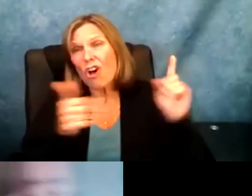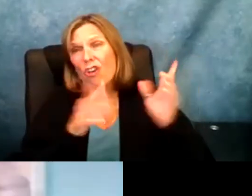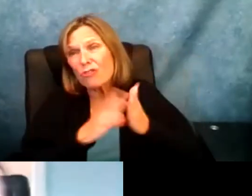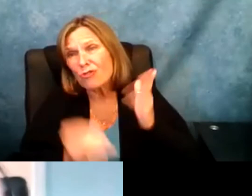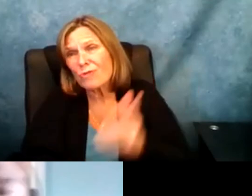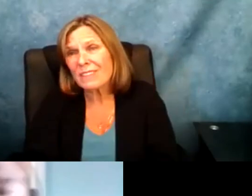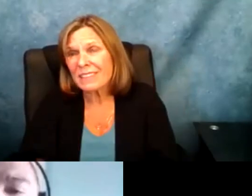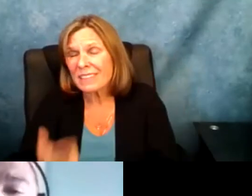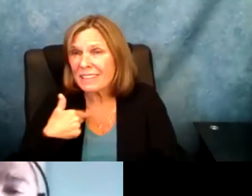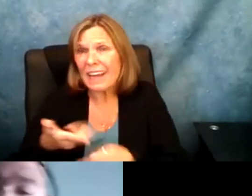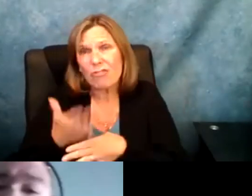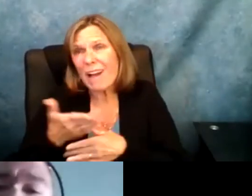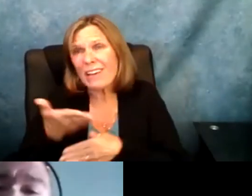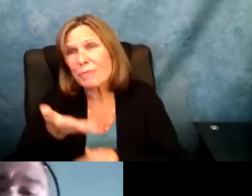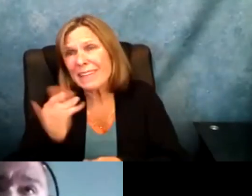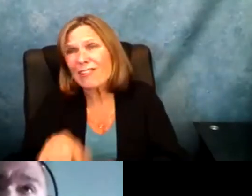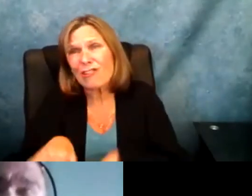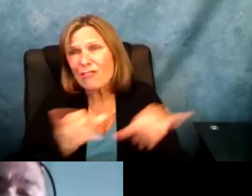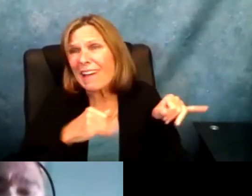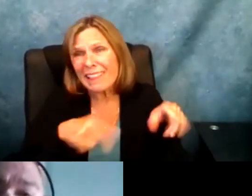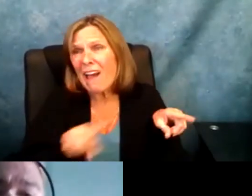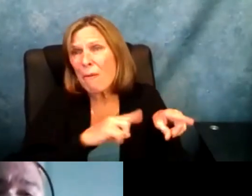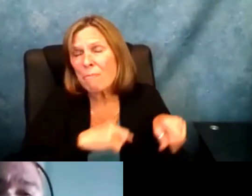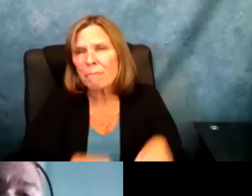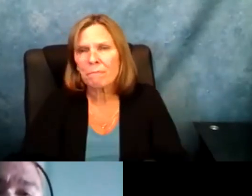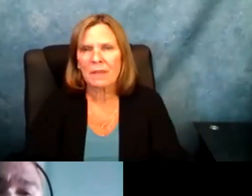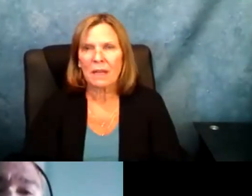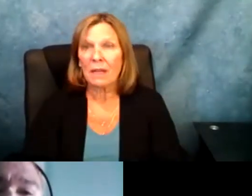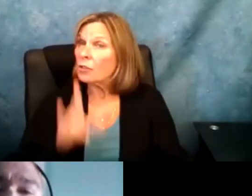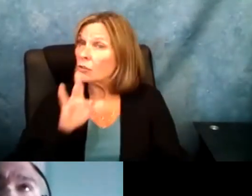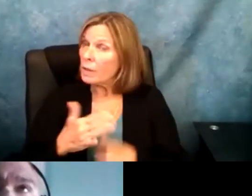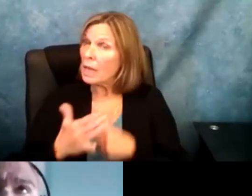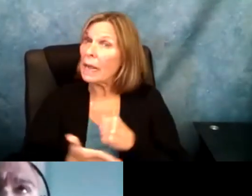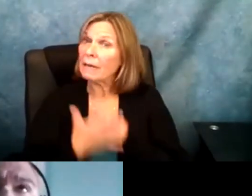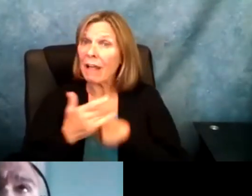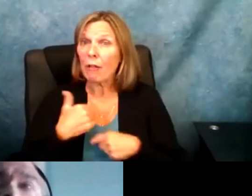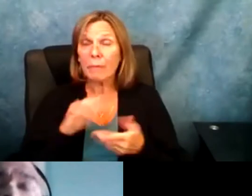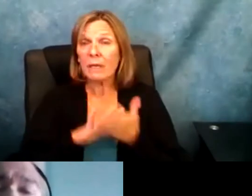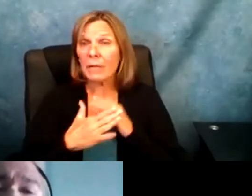prove that I was just as smart and just as able to be there as other students.